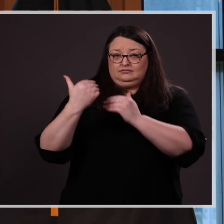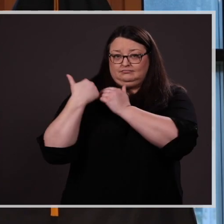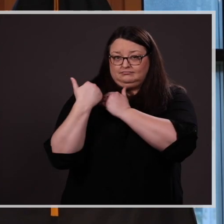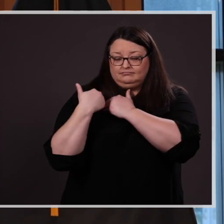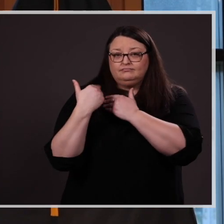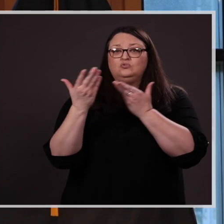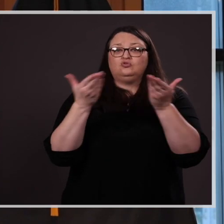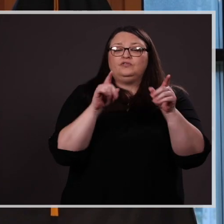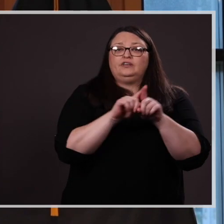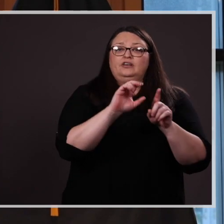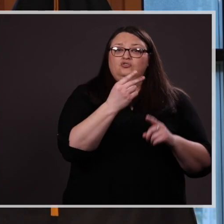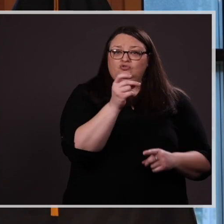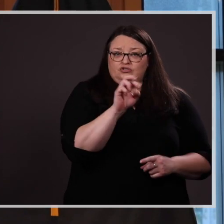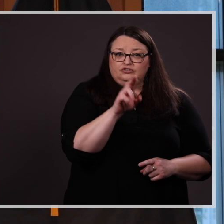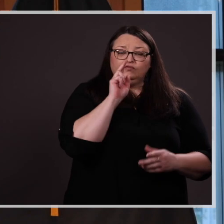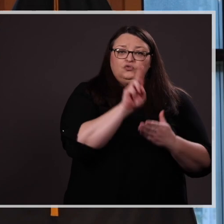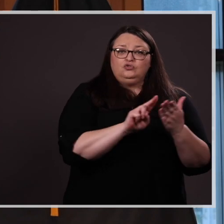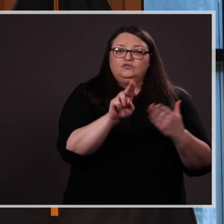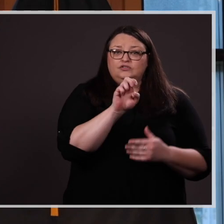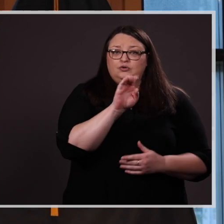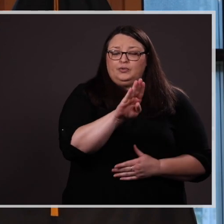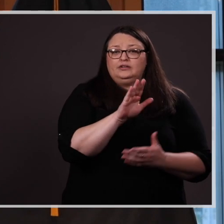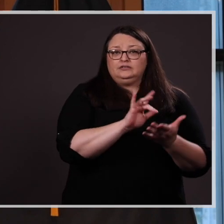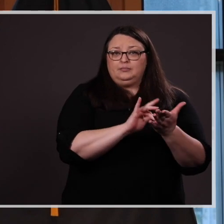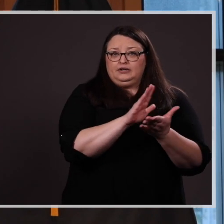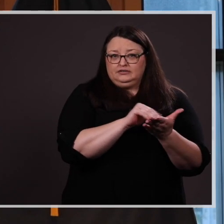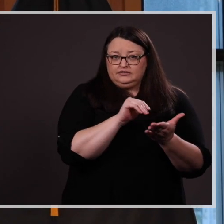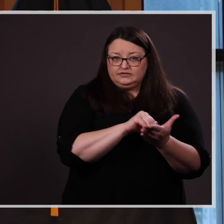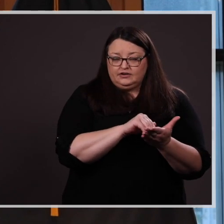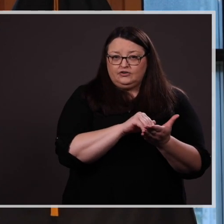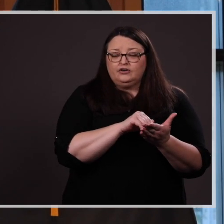serving as chancellor of the University of Nebraska Medical Center and chairing